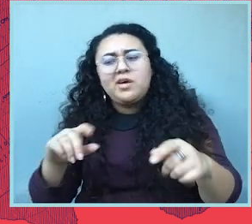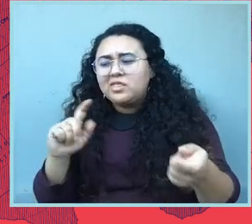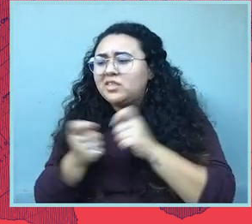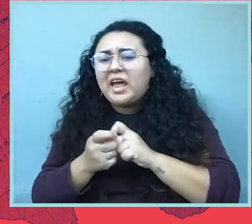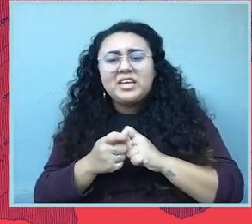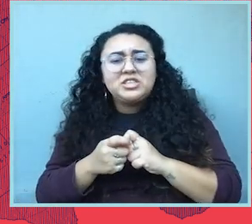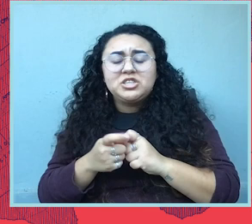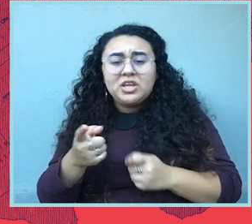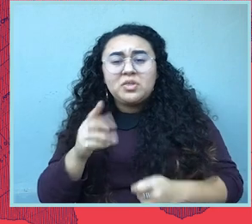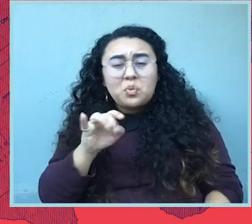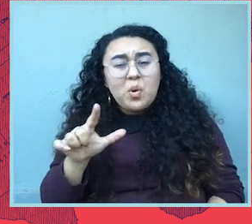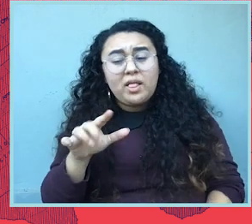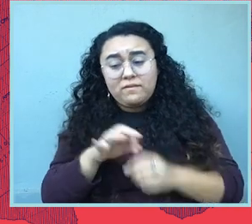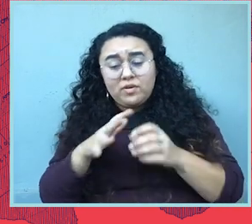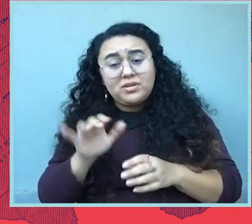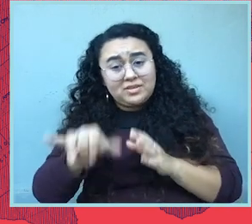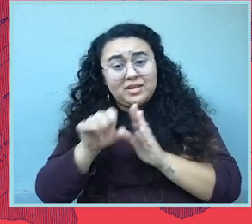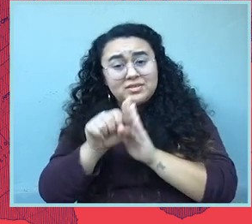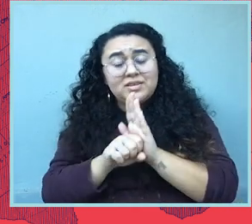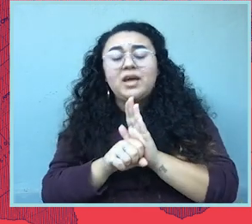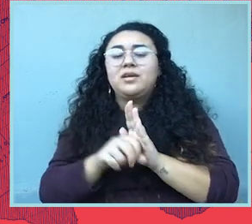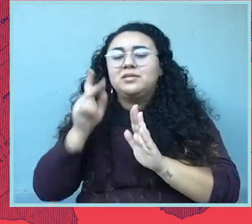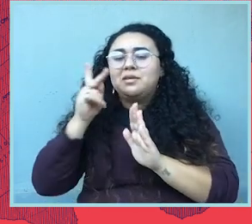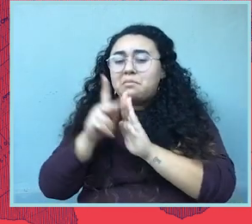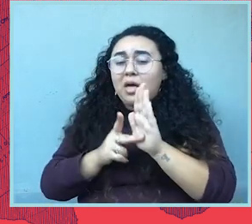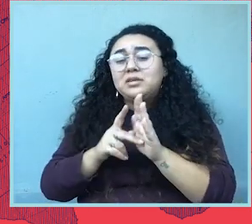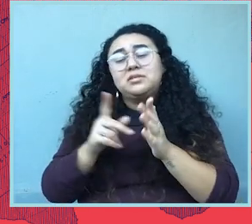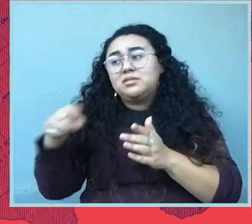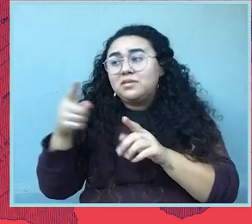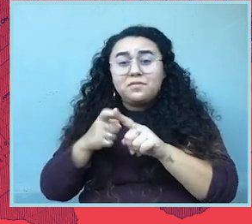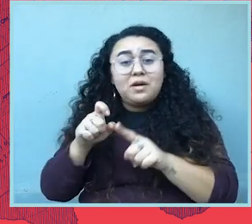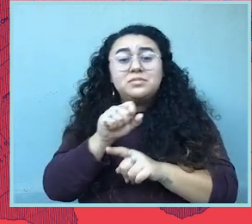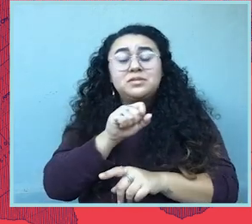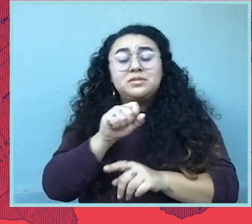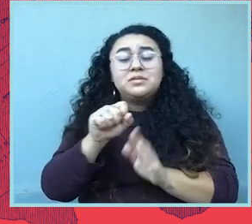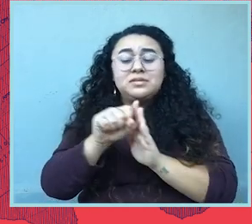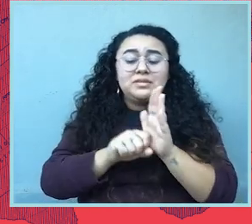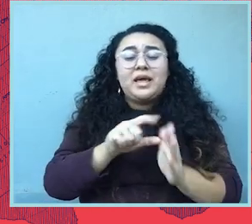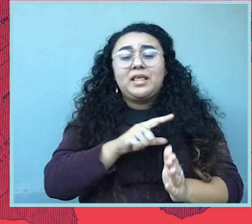majority of the voters in those states. The policies we're seeing coming out of these state legislatures are not the policies that